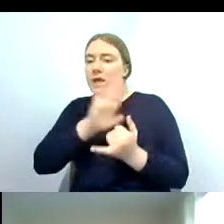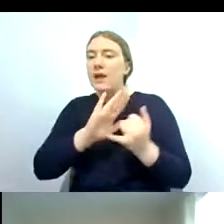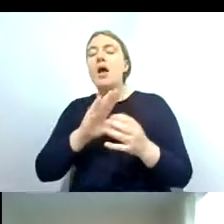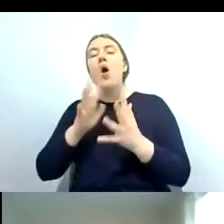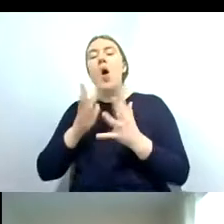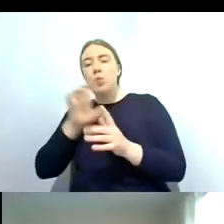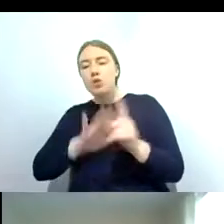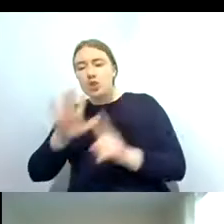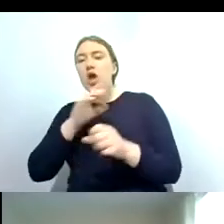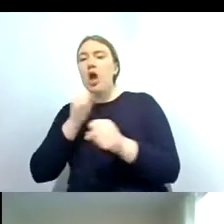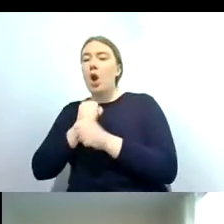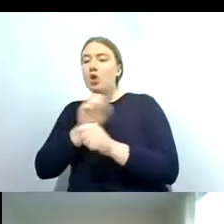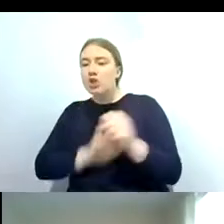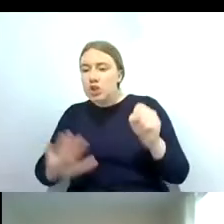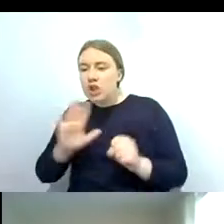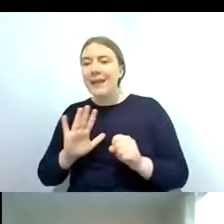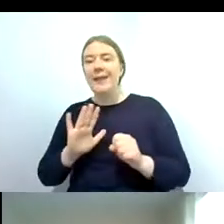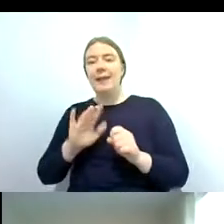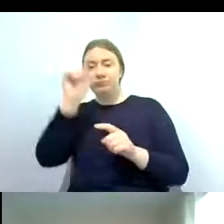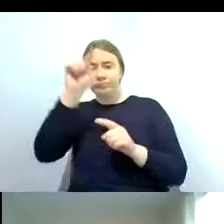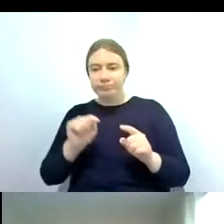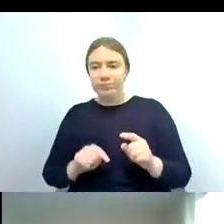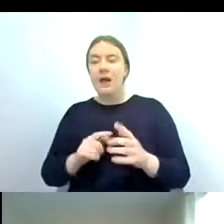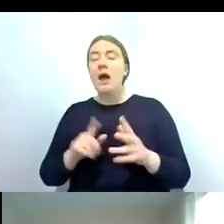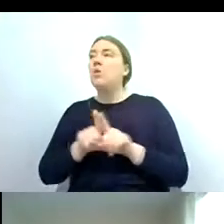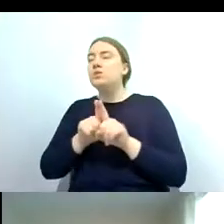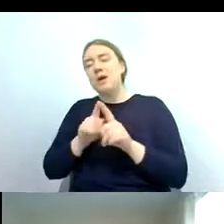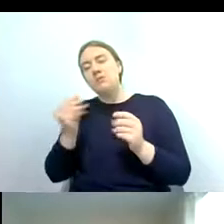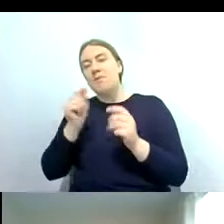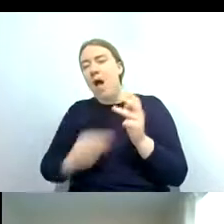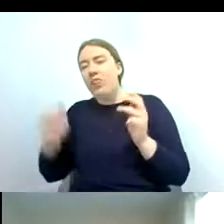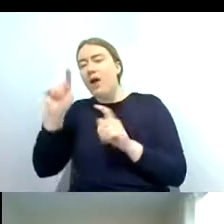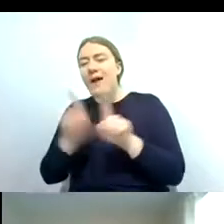occasionally do some stuff in the severn uplands as well and but there's many other organizations